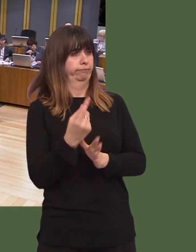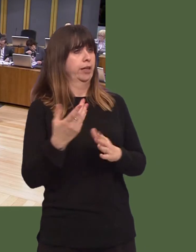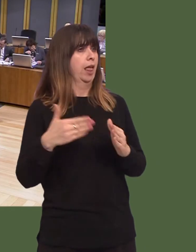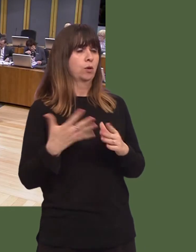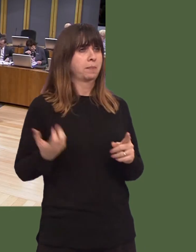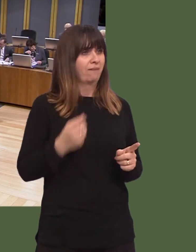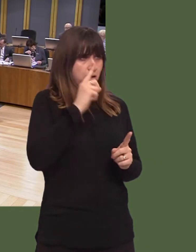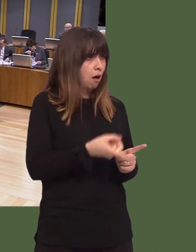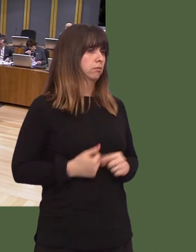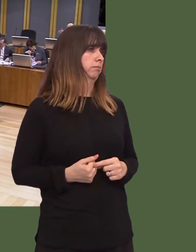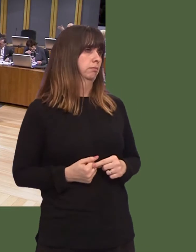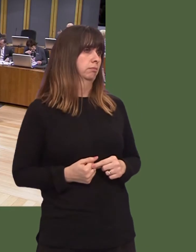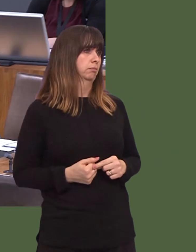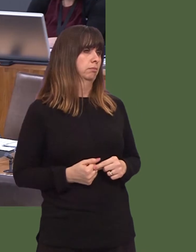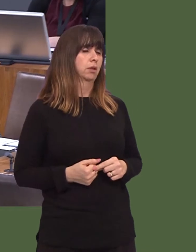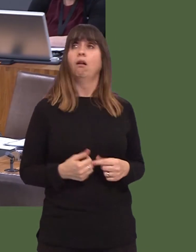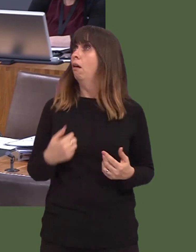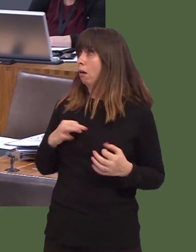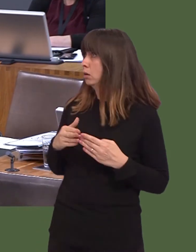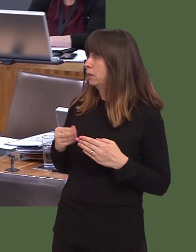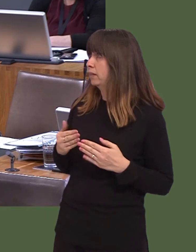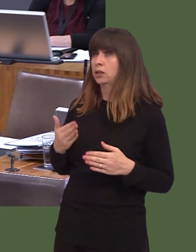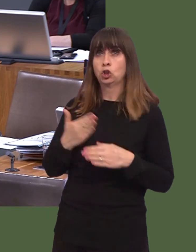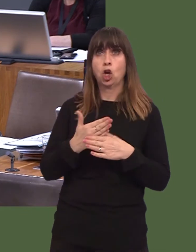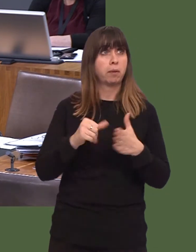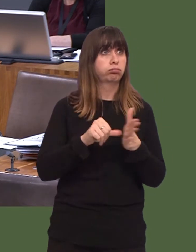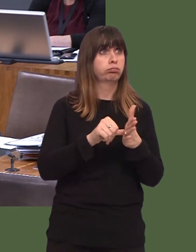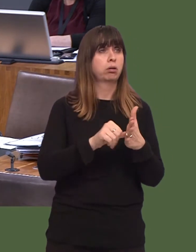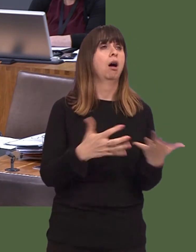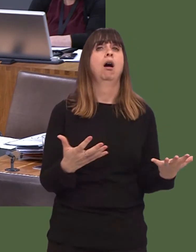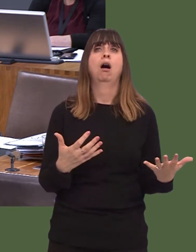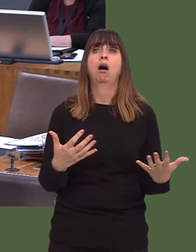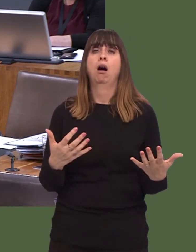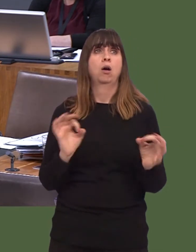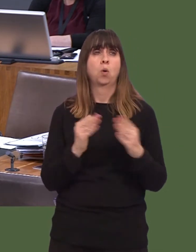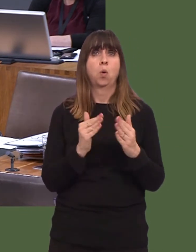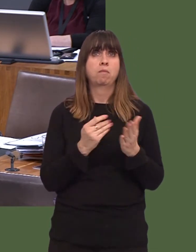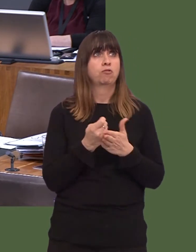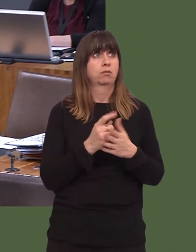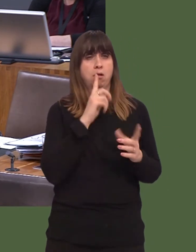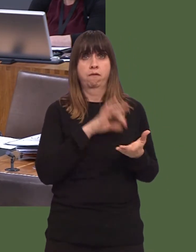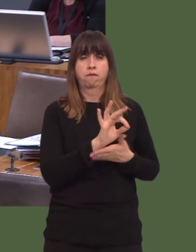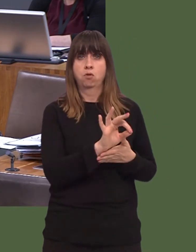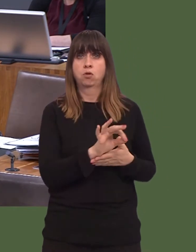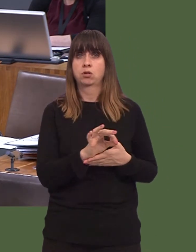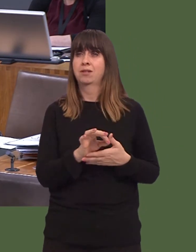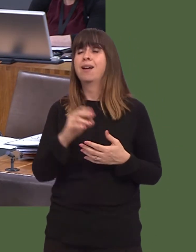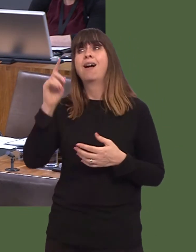to get a job; so, they end up living on the streets as a result of that. That money could have been better targeted, I suggest to the Member, if it was used in that way.